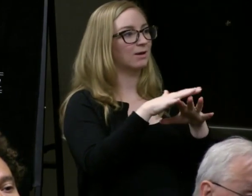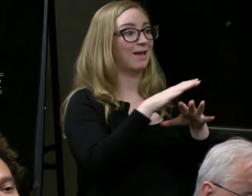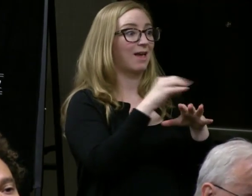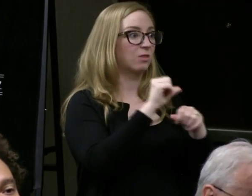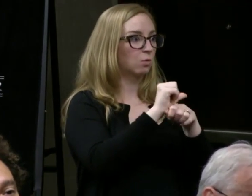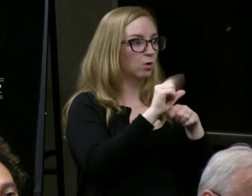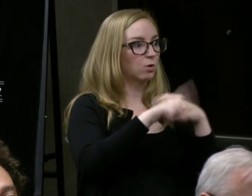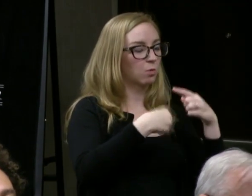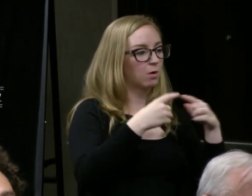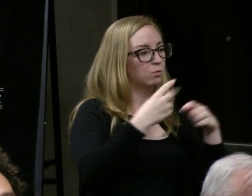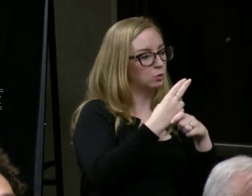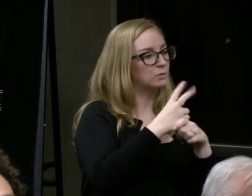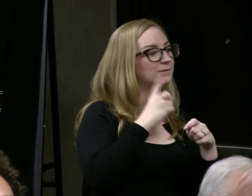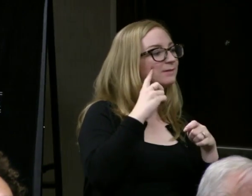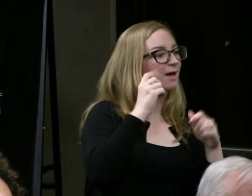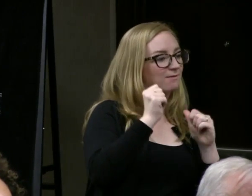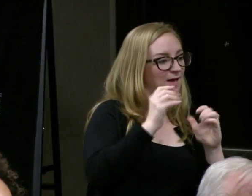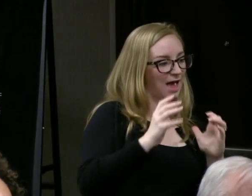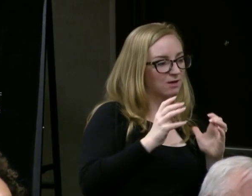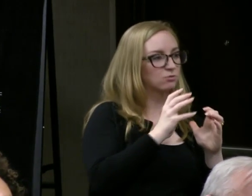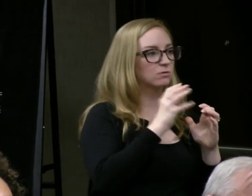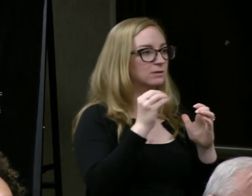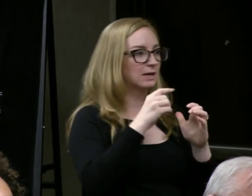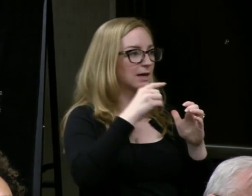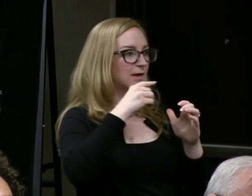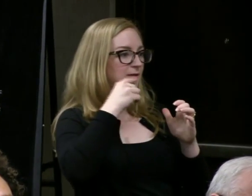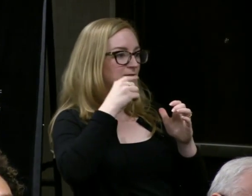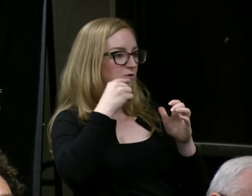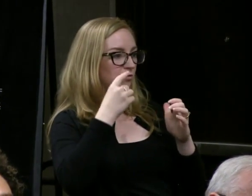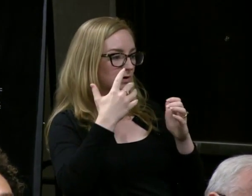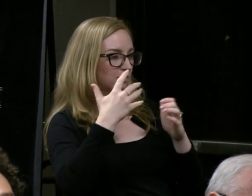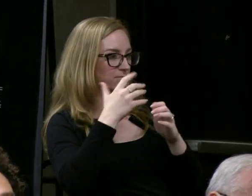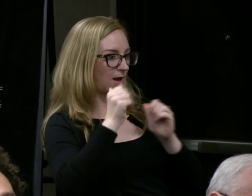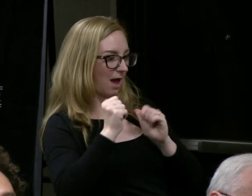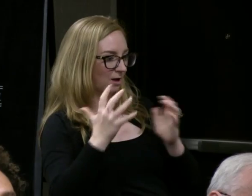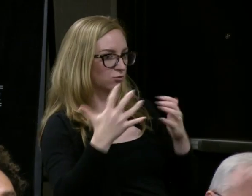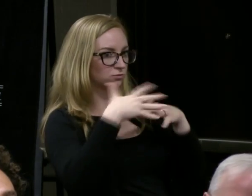the two productions that we've done that have deaf actors in them,